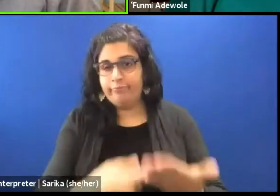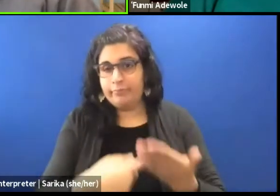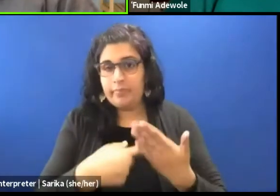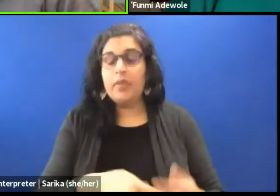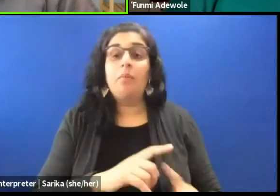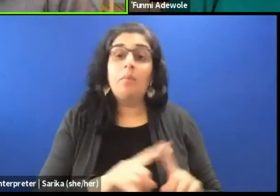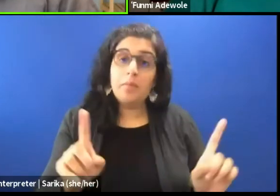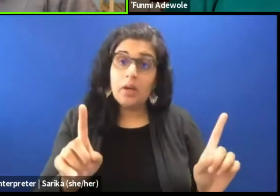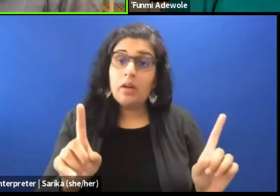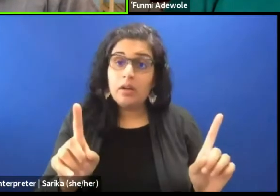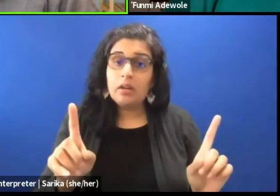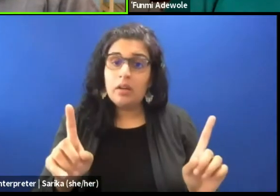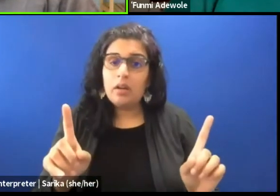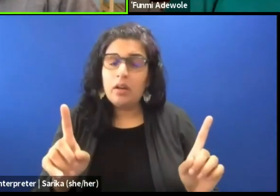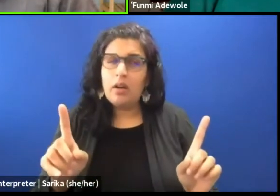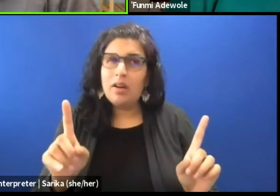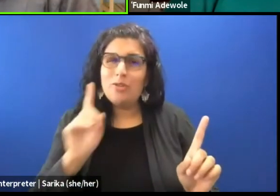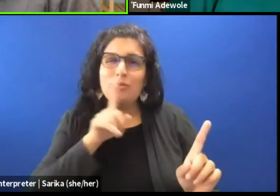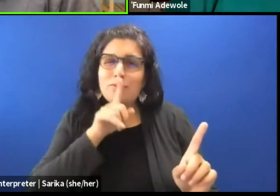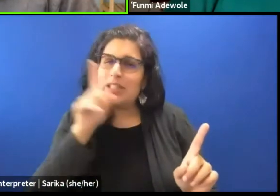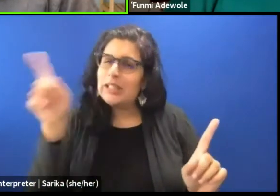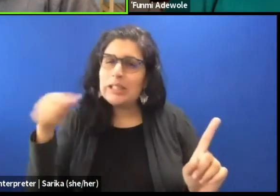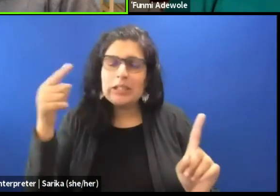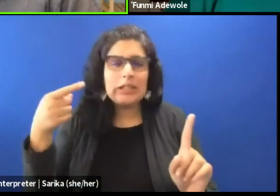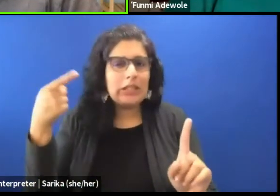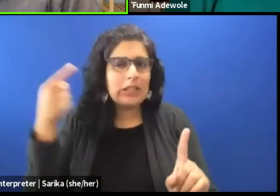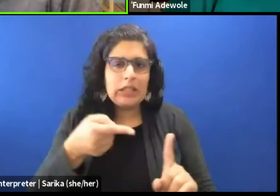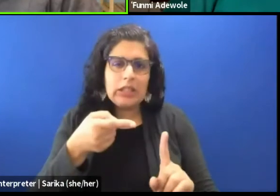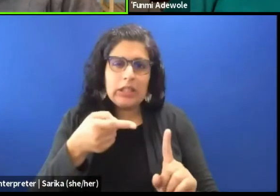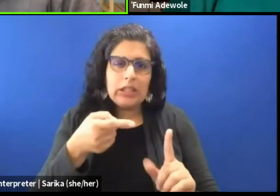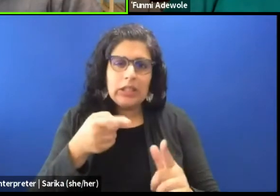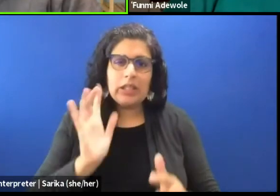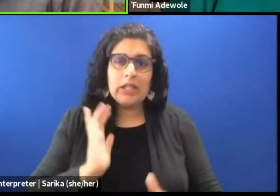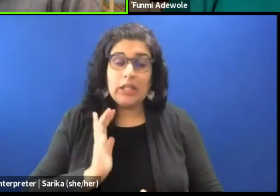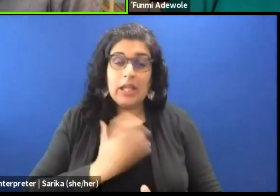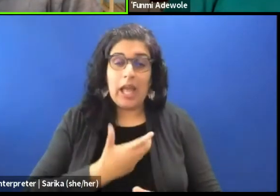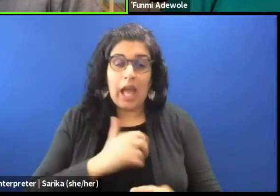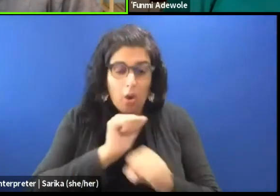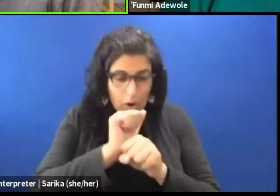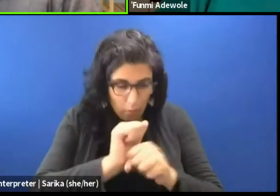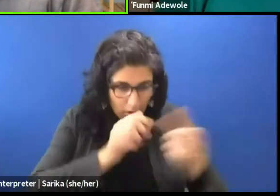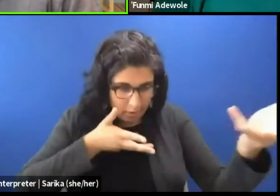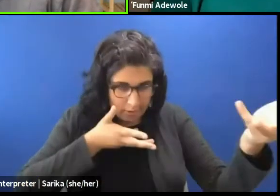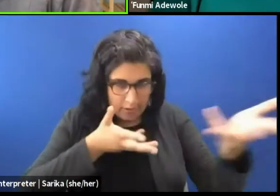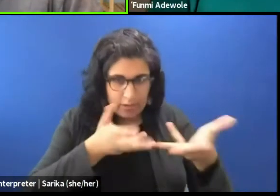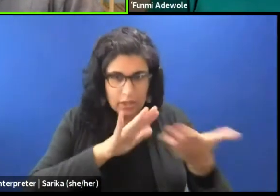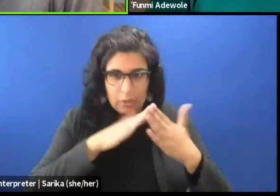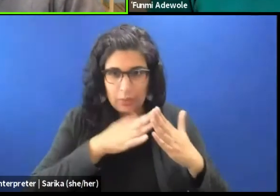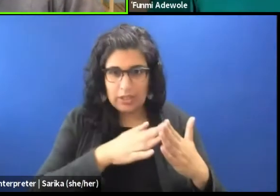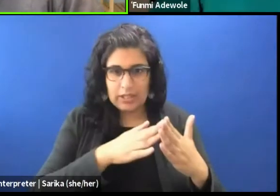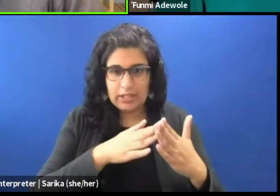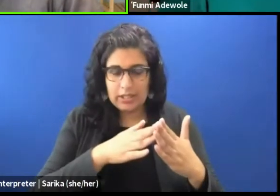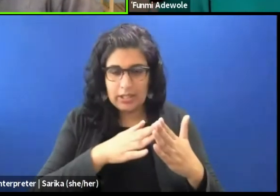But then I think ultimately, is that in our work in community, and now that we are constantly talking